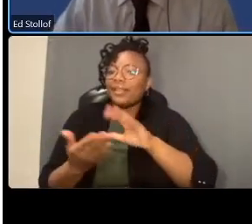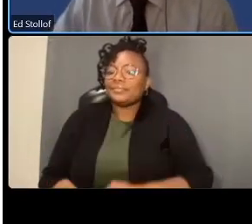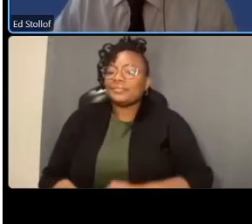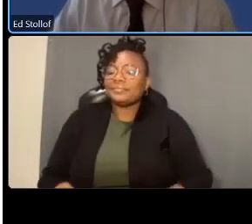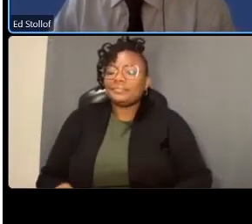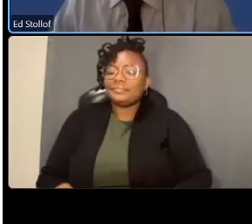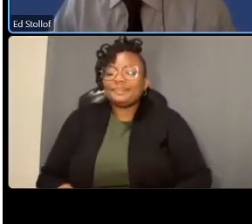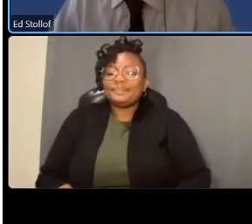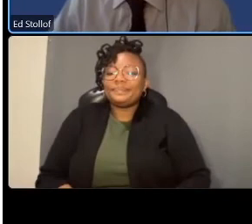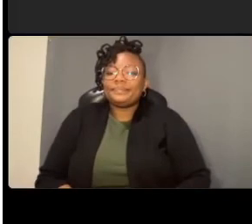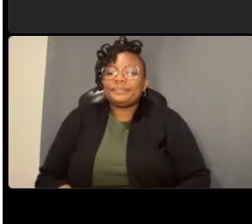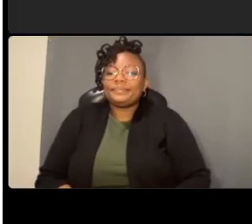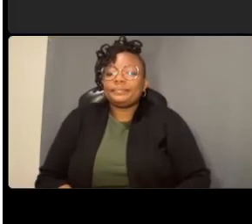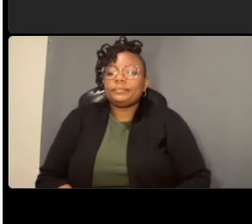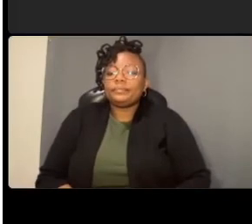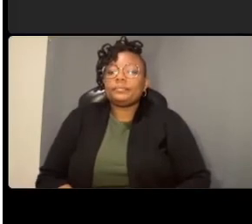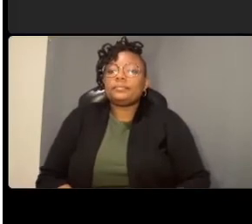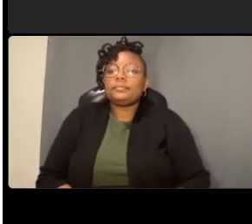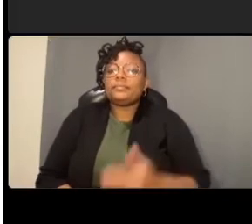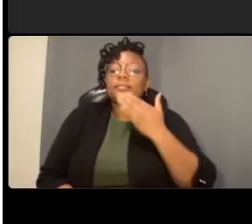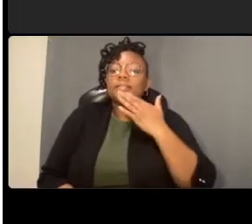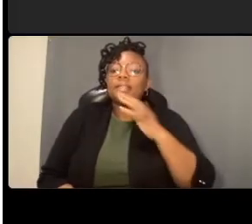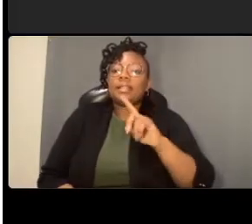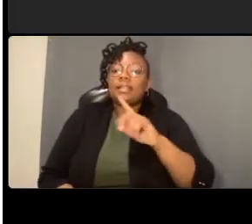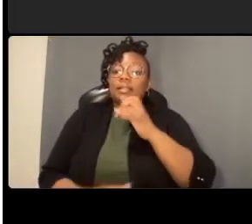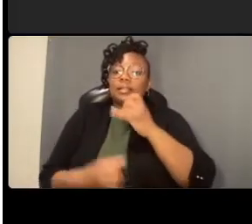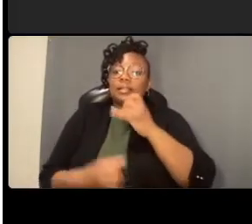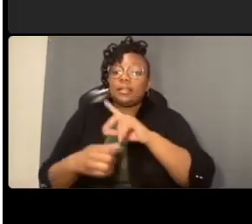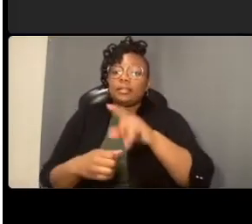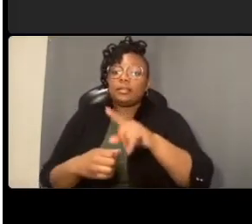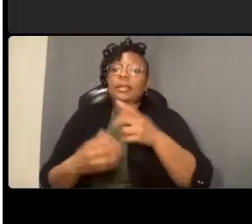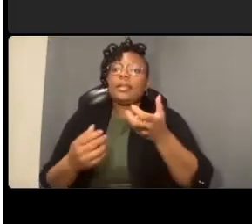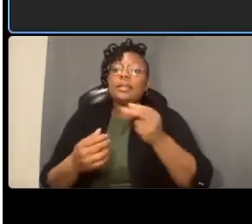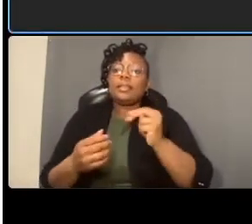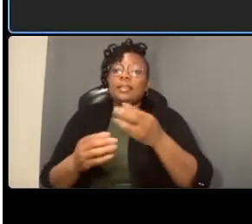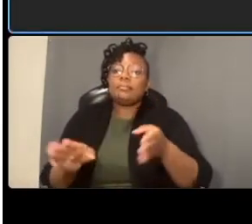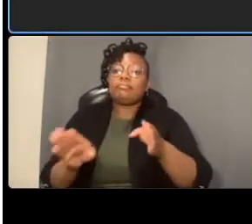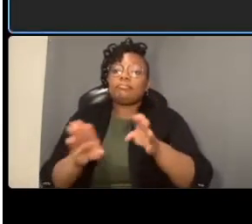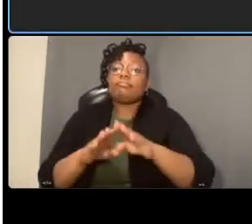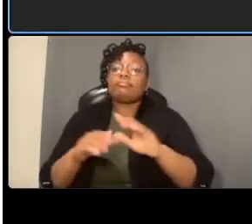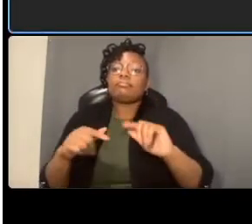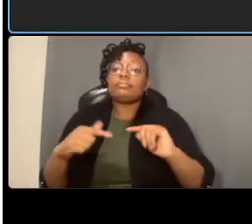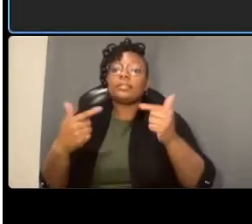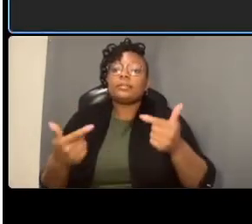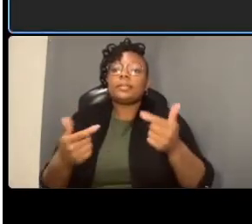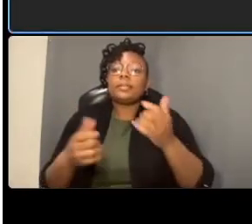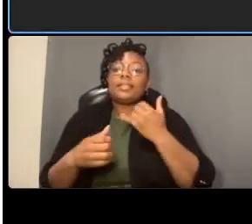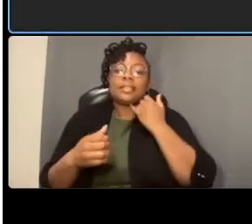to turn it back over to charlotte or one of the person on the who has their hands up um question